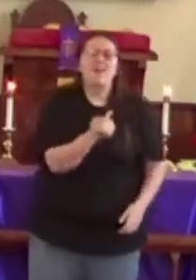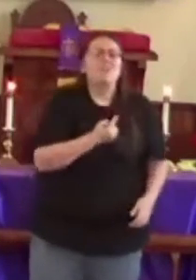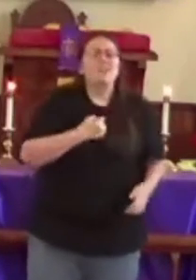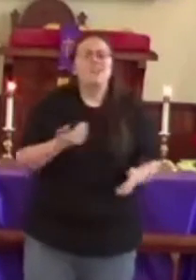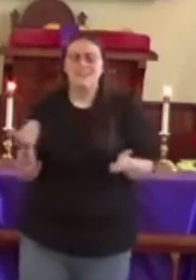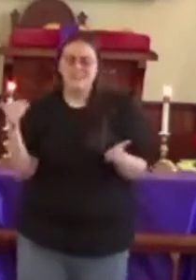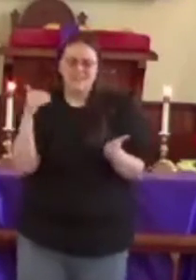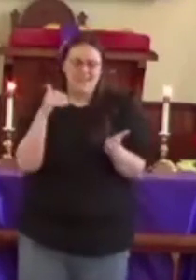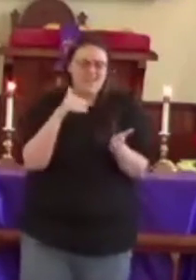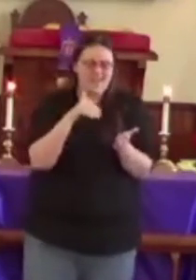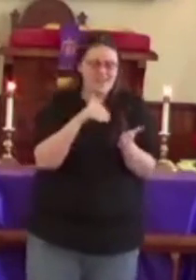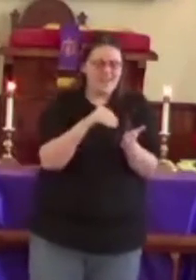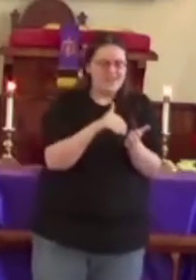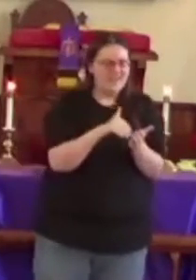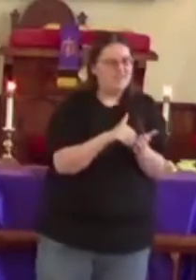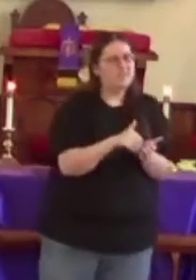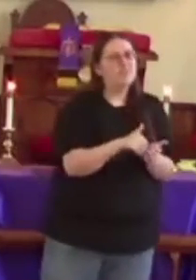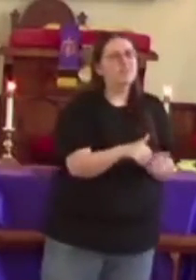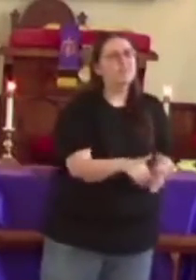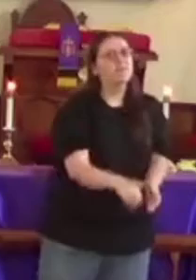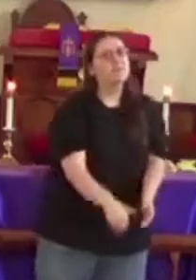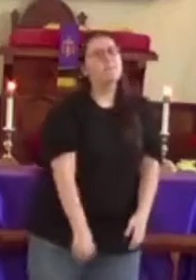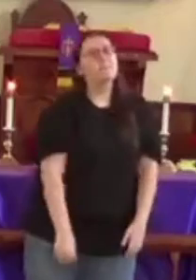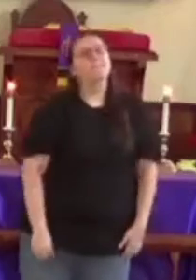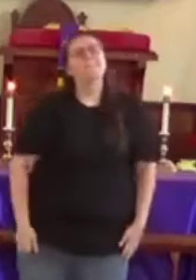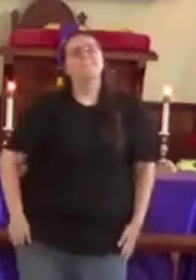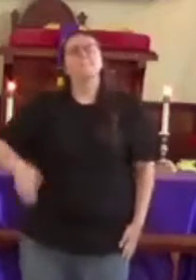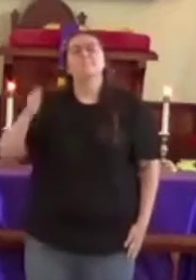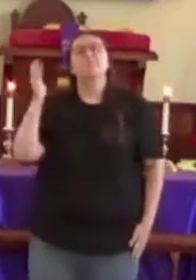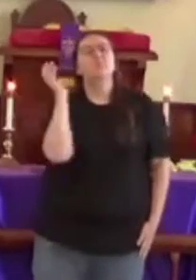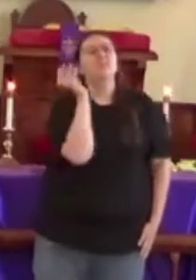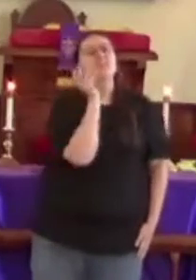Tell me again